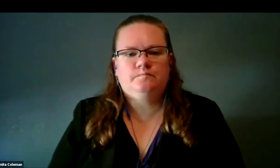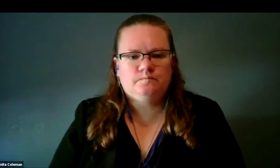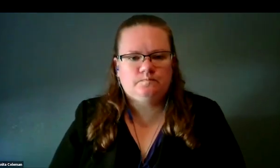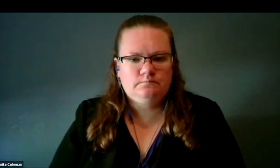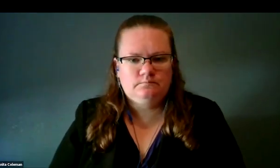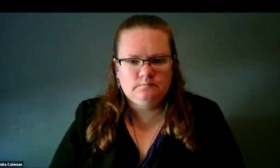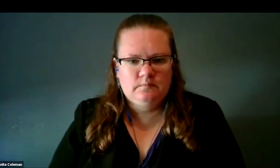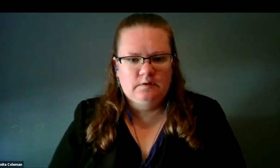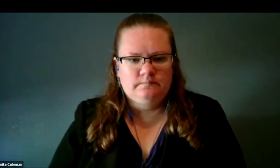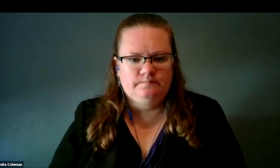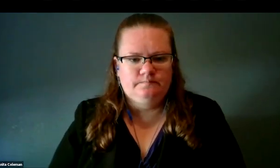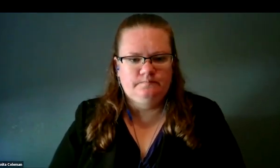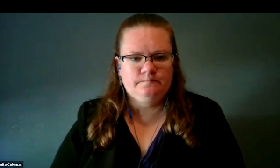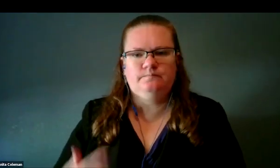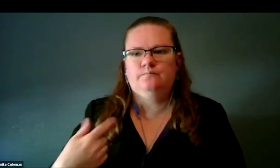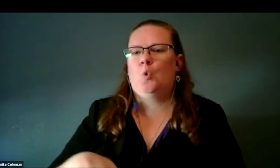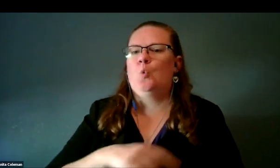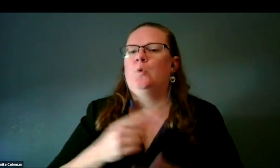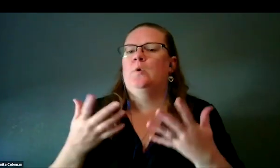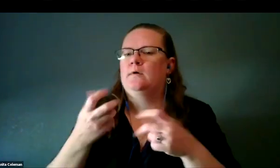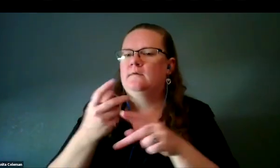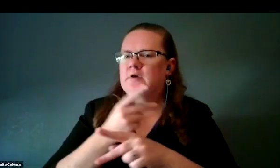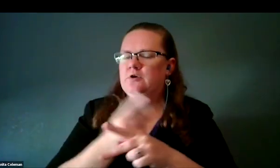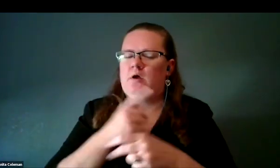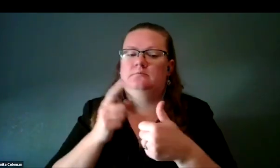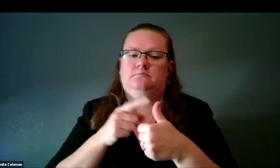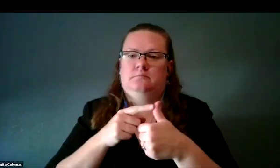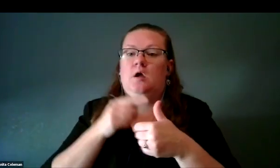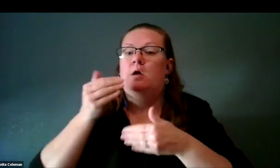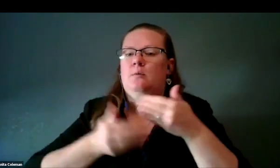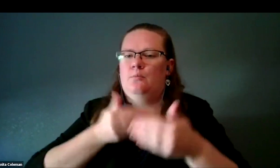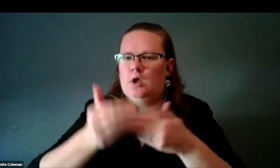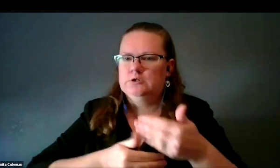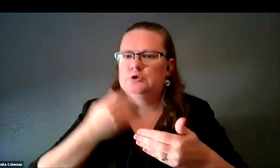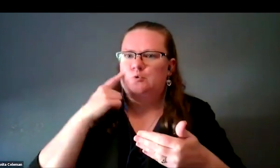We wanted to figure out, A, make a process that makes these prints.